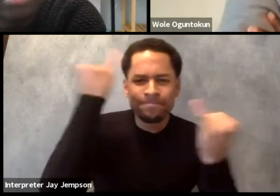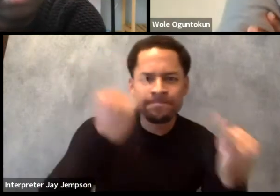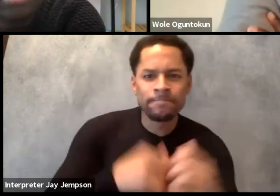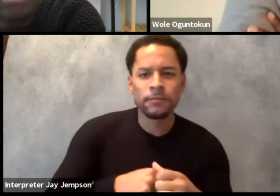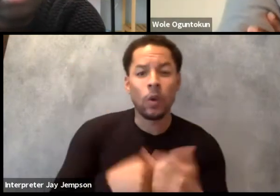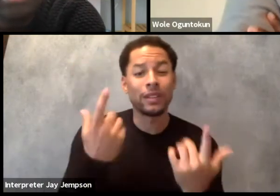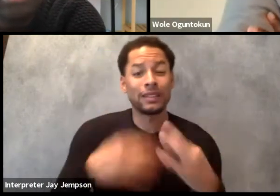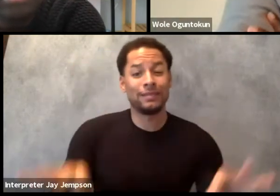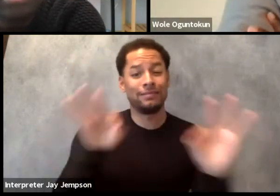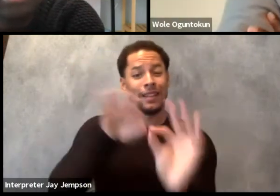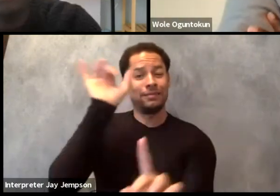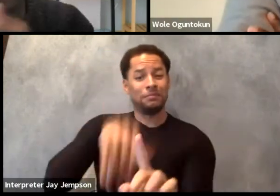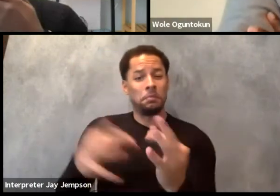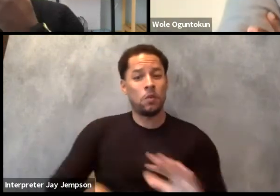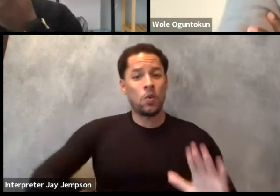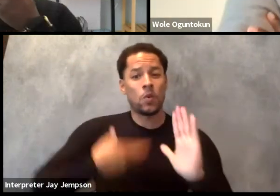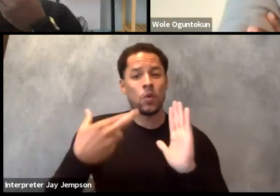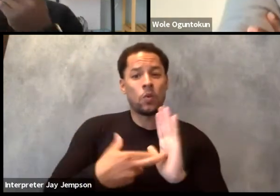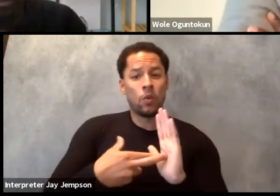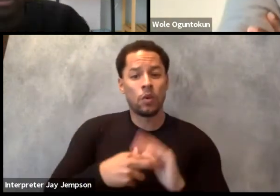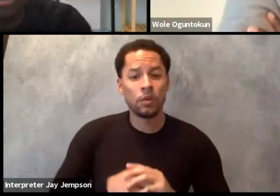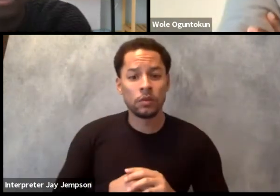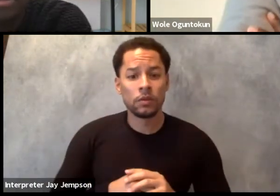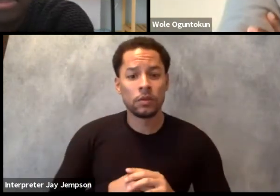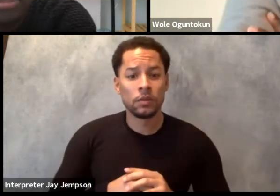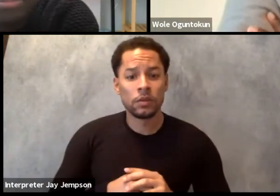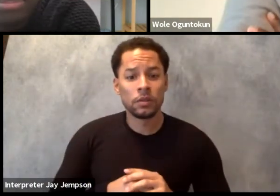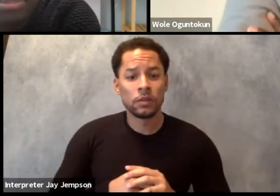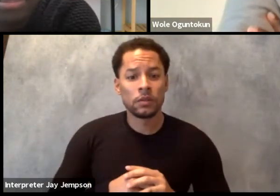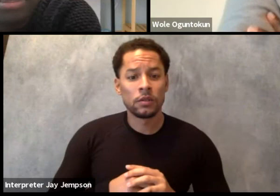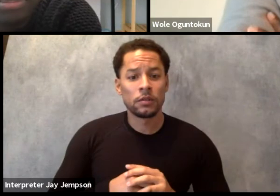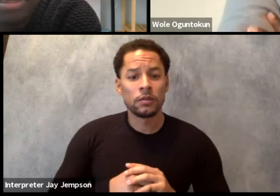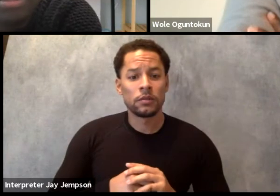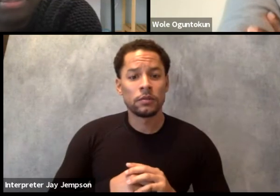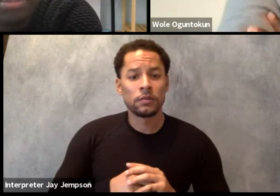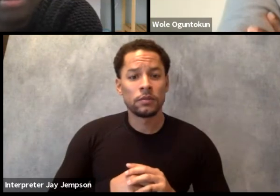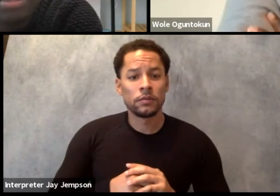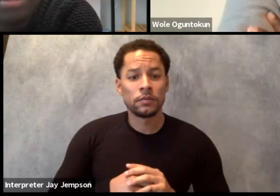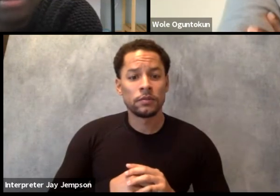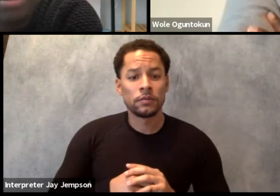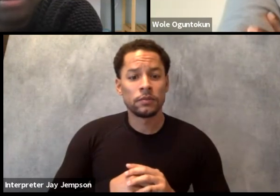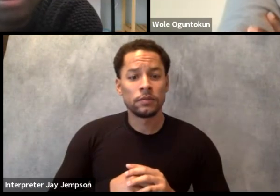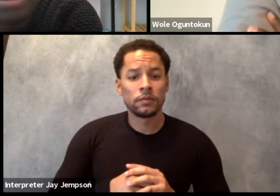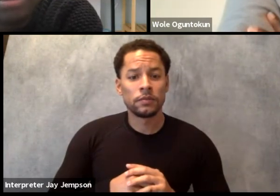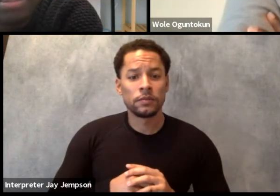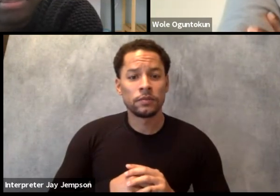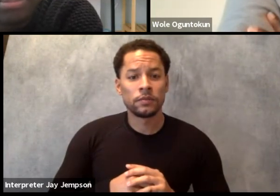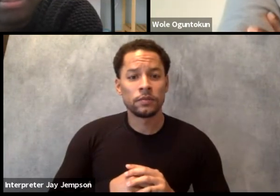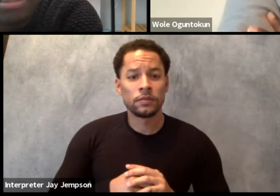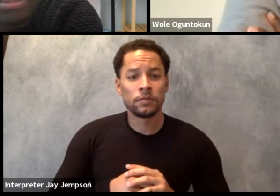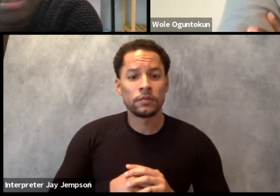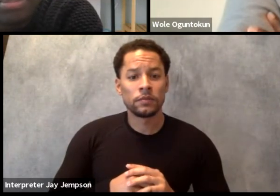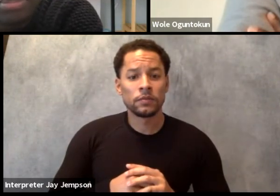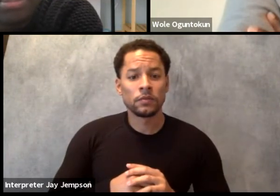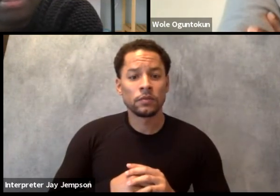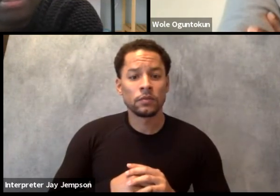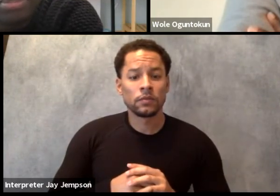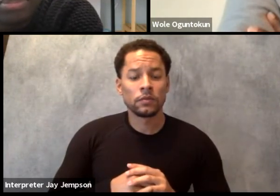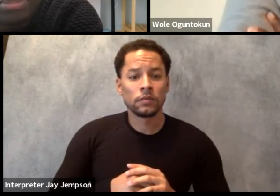If I was going to do a show that I'm doing called "Zandezi," in America, it's going to have different meanings